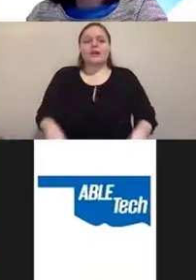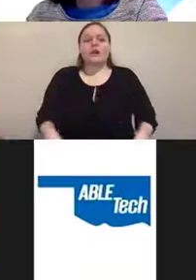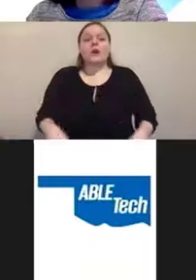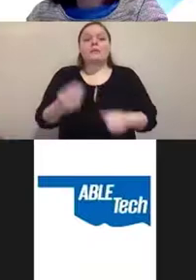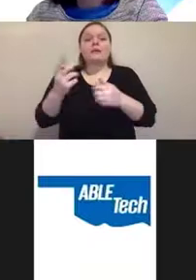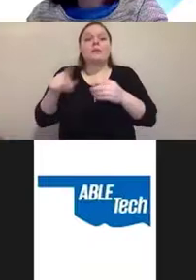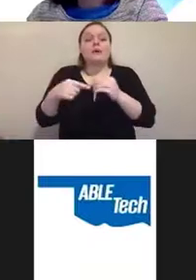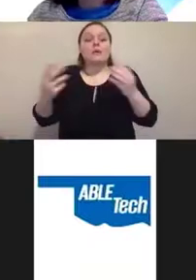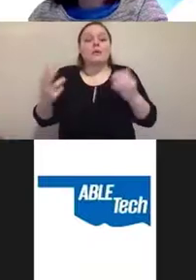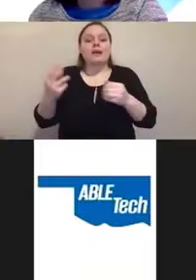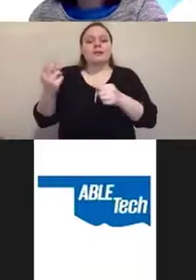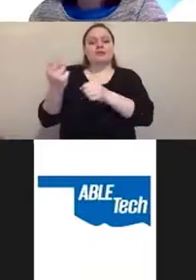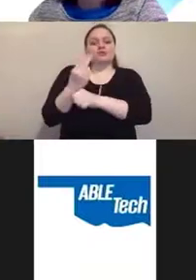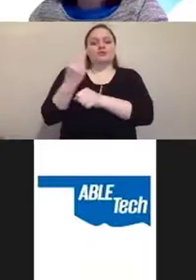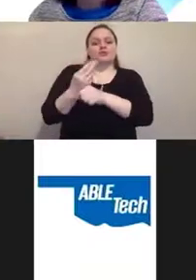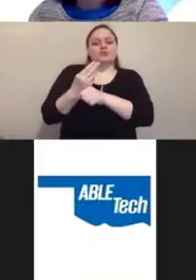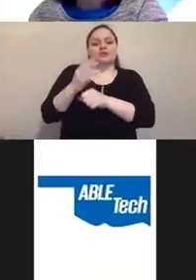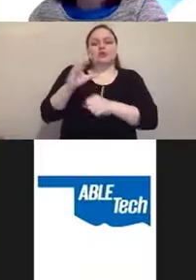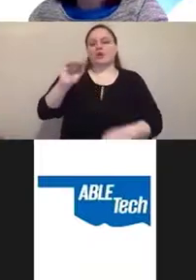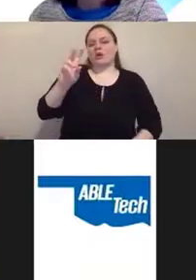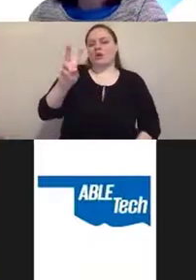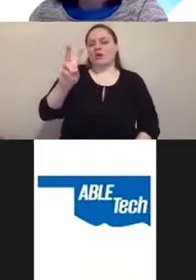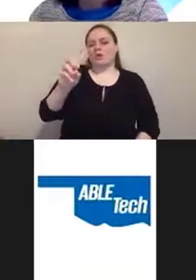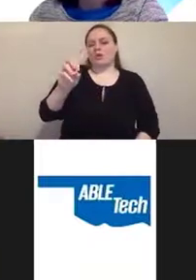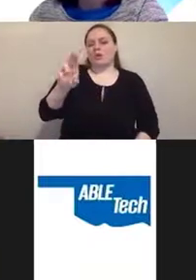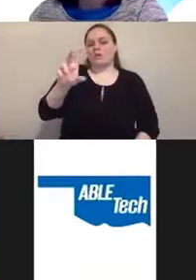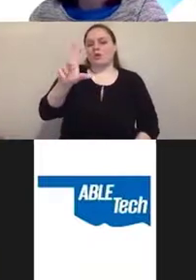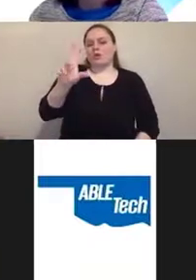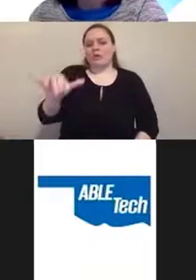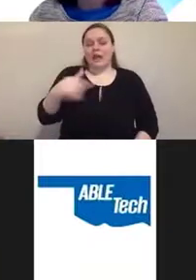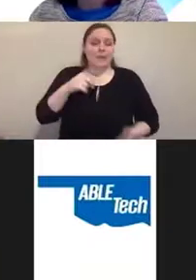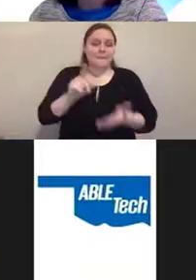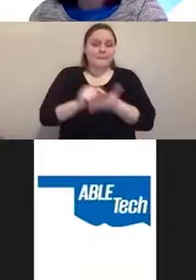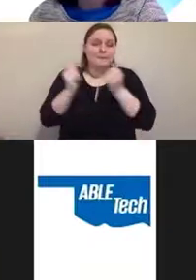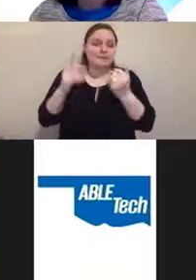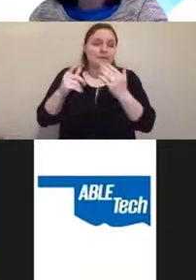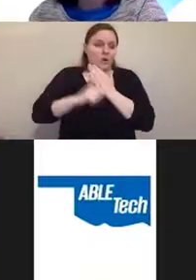And I've published several articles on it. Nobody should be surprised by my opinion.